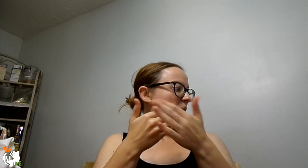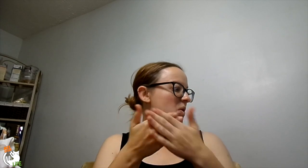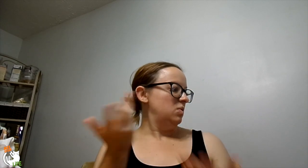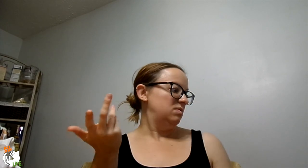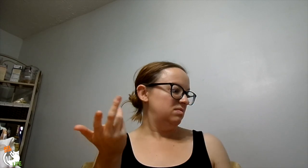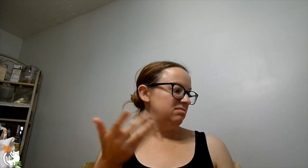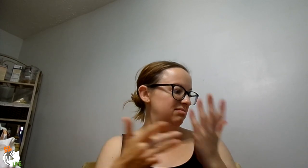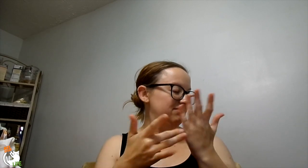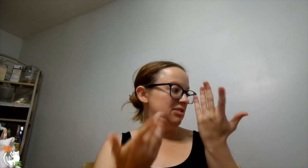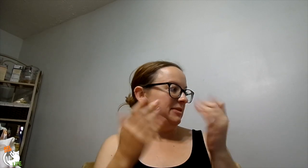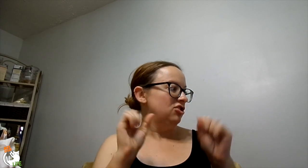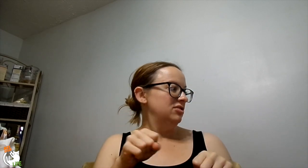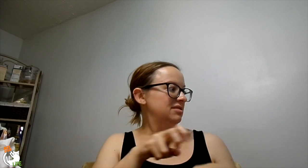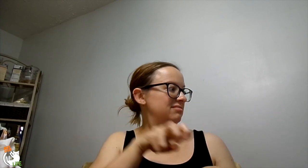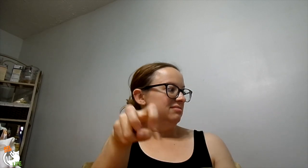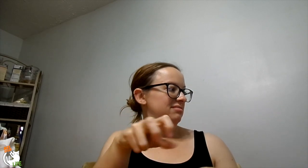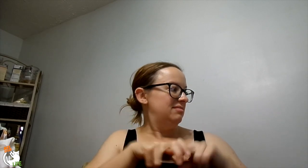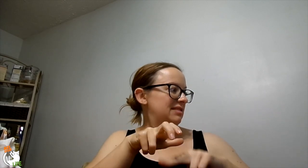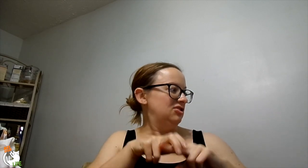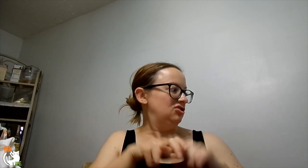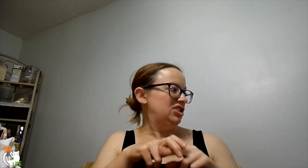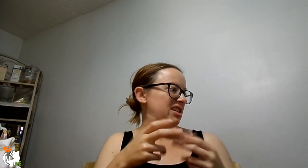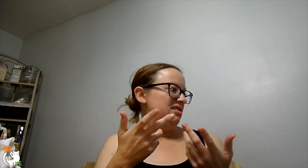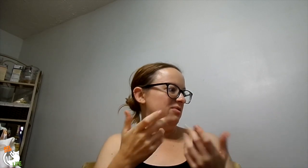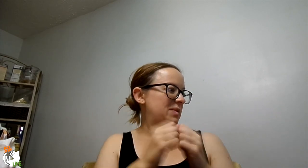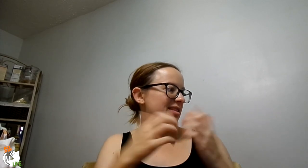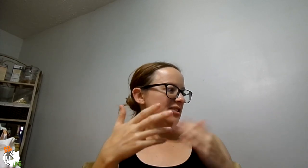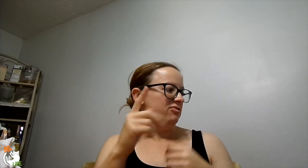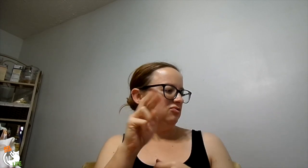Yeah, it's close. So probably could just like pull the chair up to the table